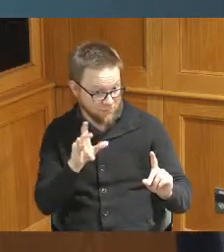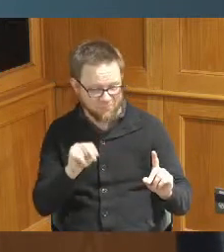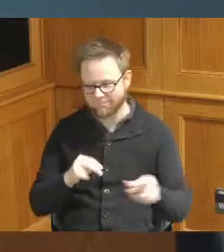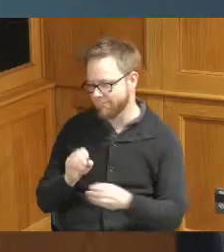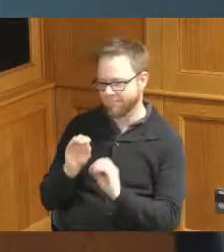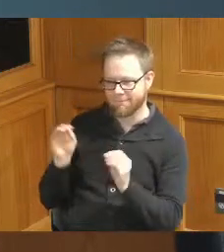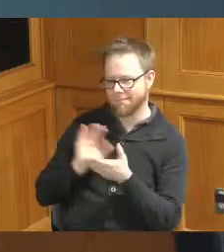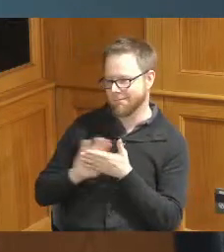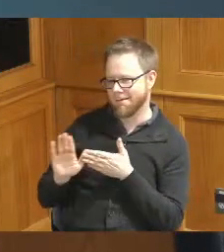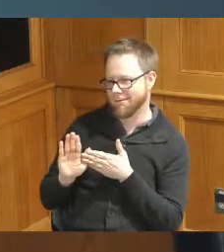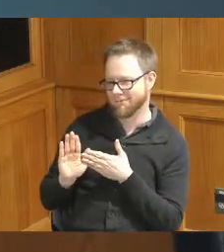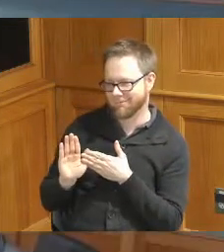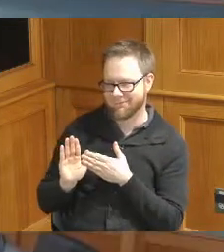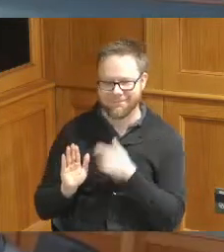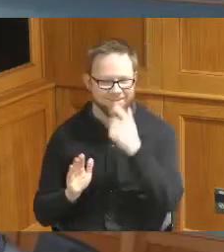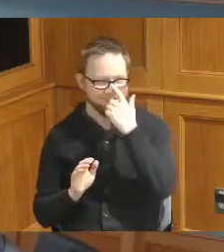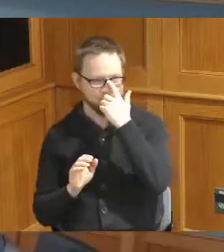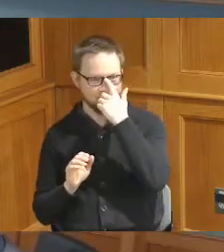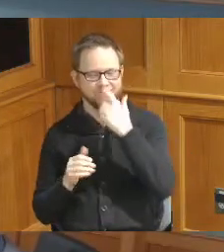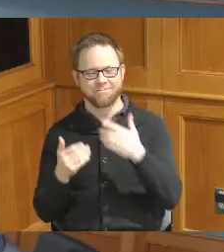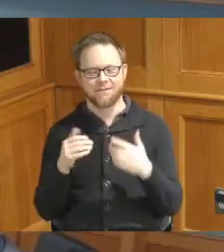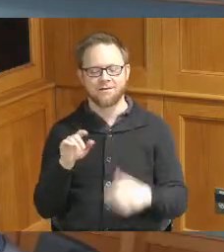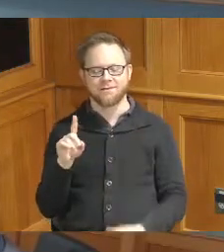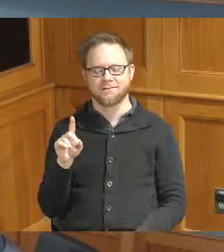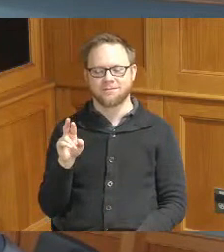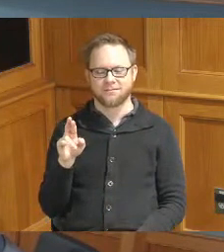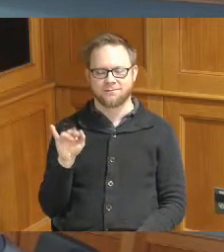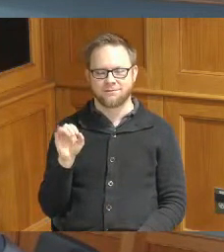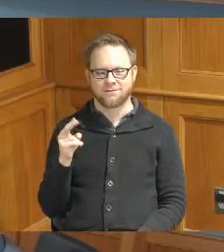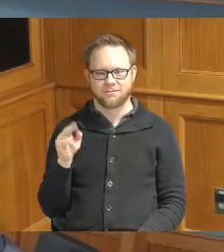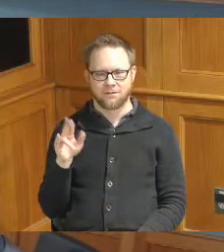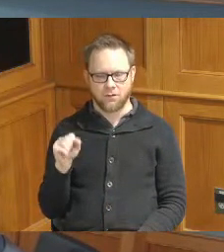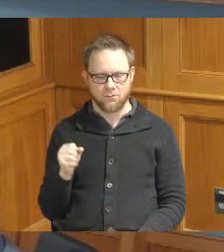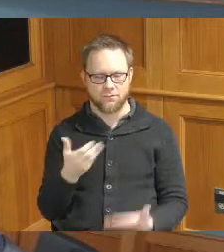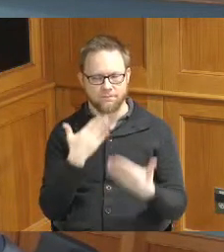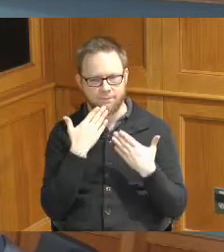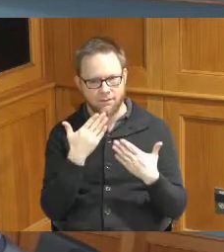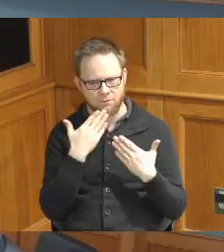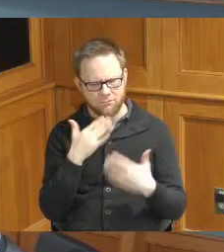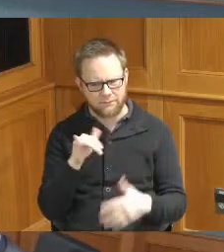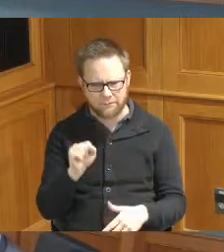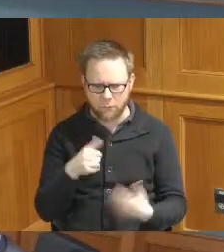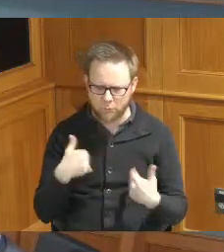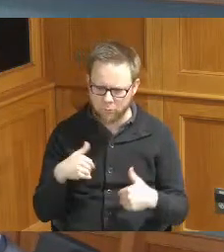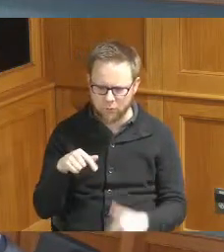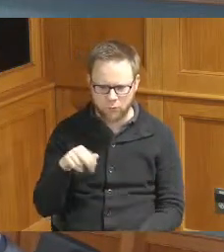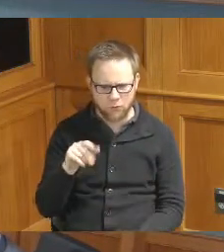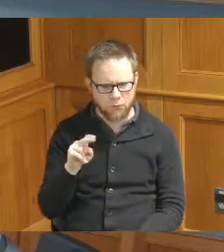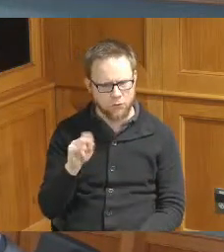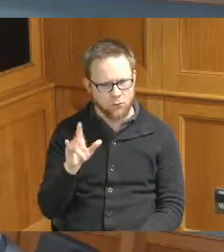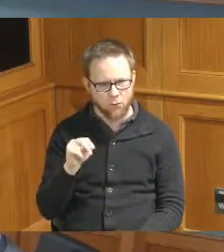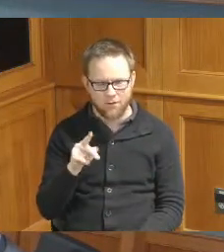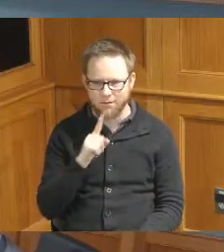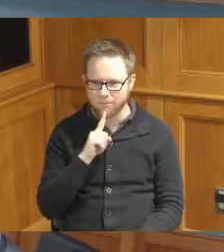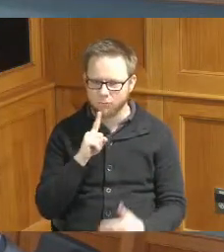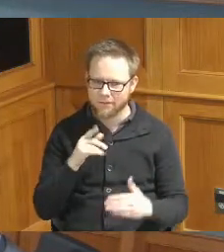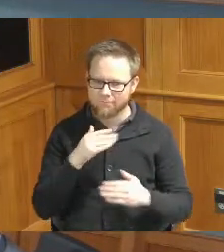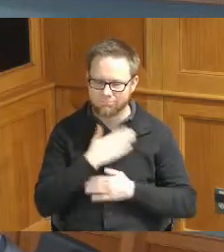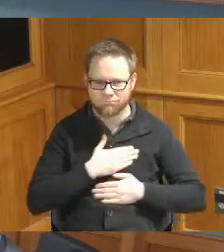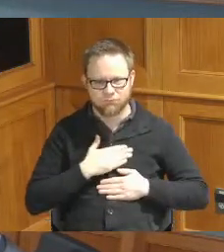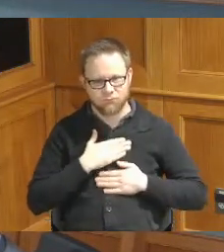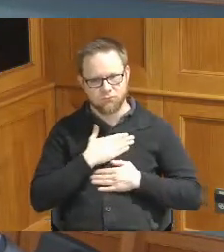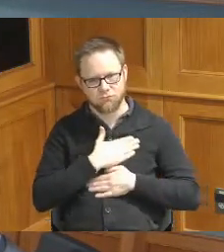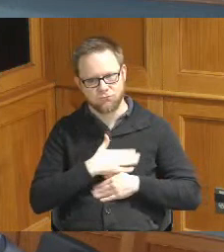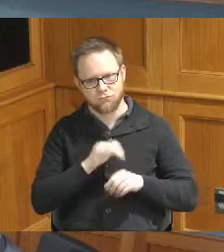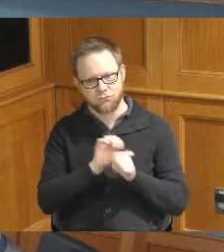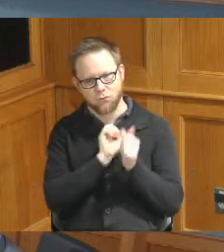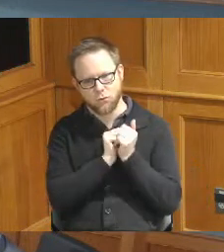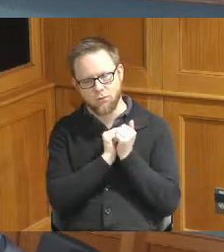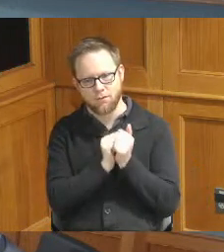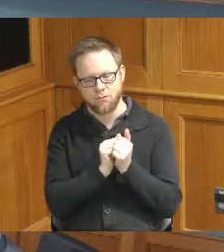thank you so yeah Quentin has been a delight it's it's just been a real pleasure to work with you